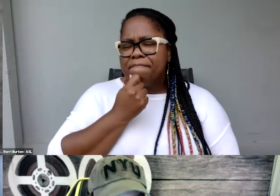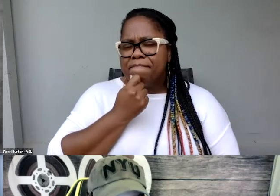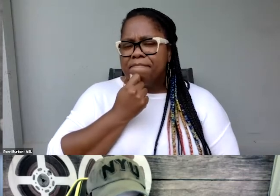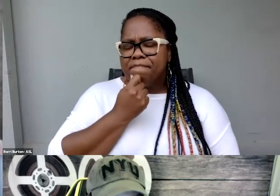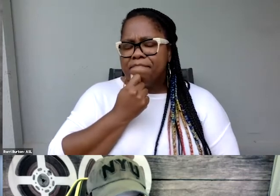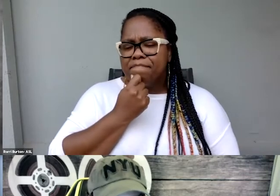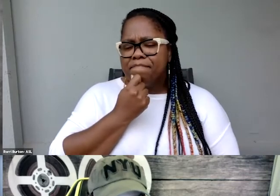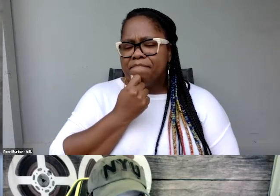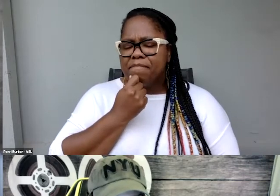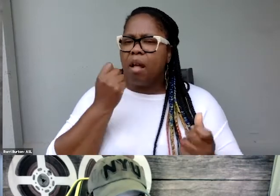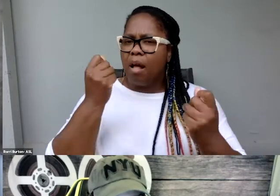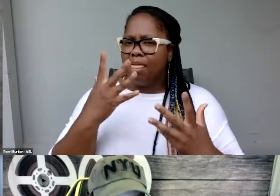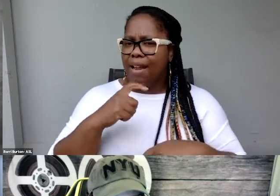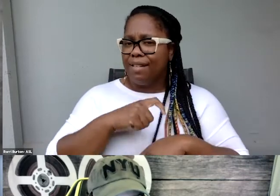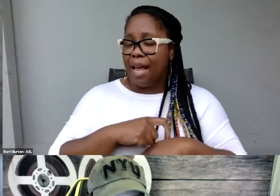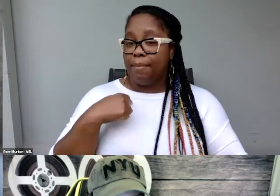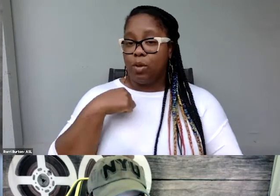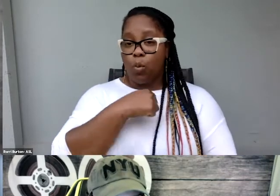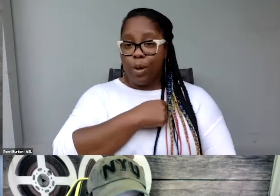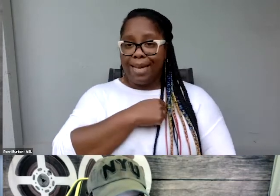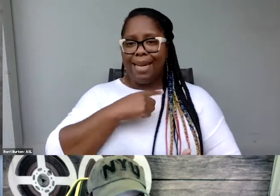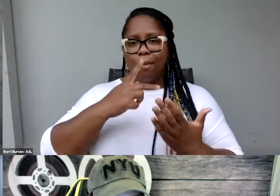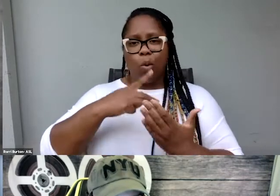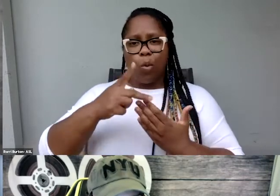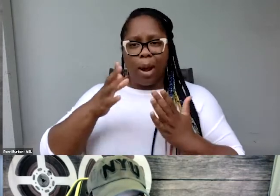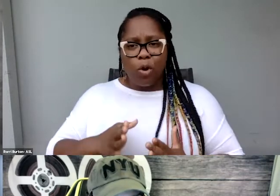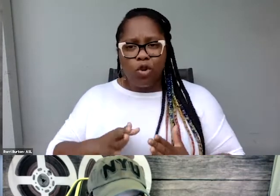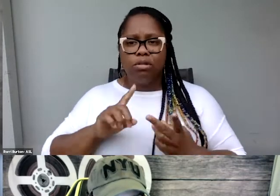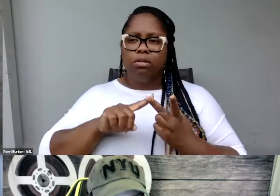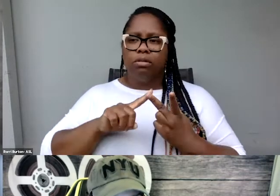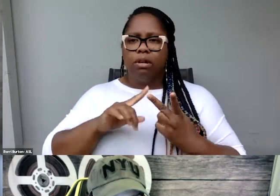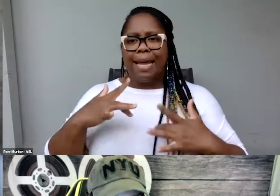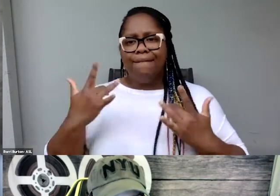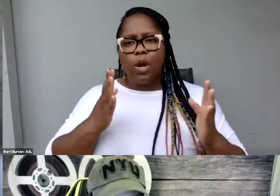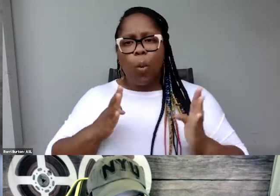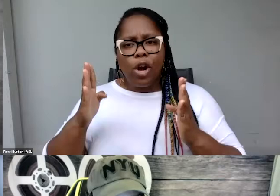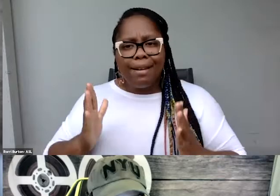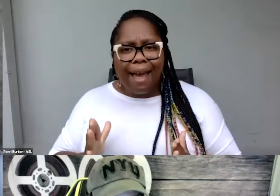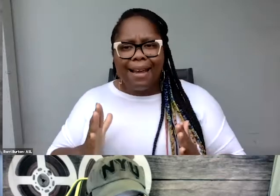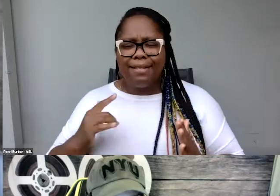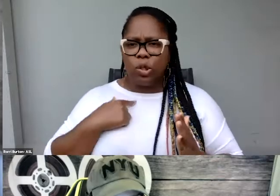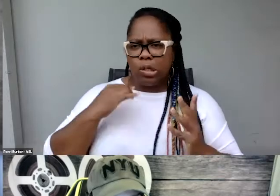we as programmers and event organizers, we're always thinking about budget.